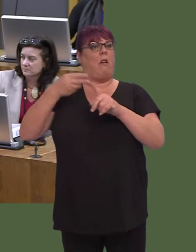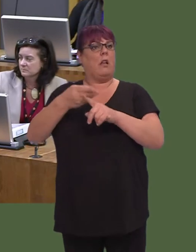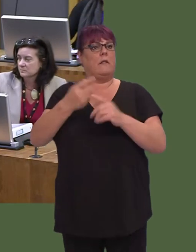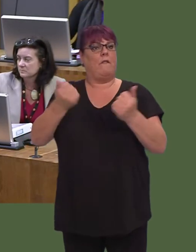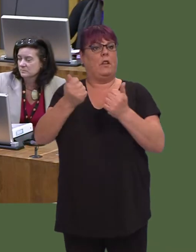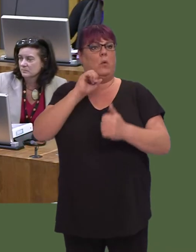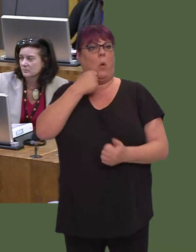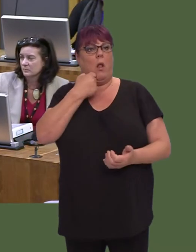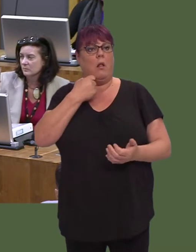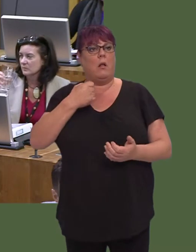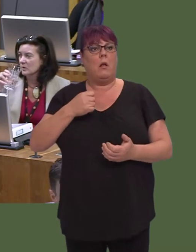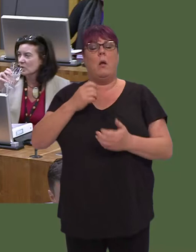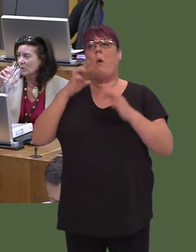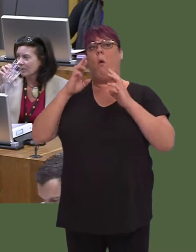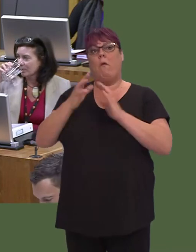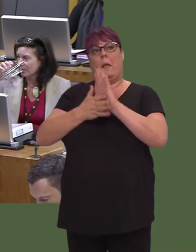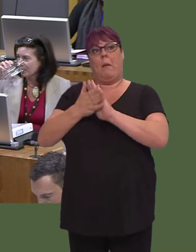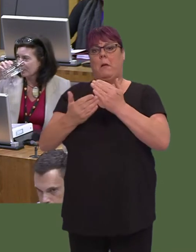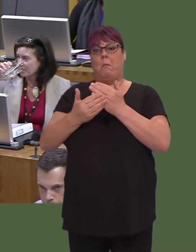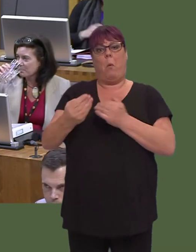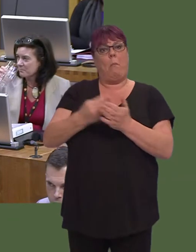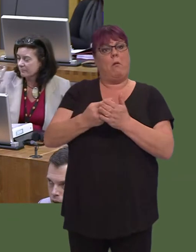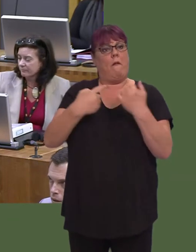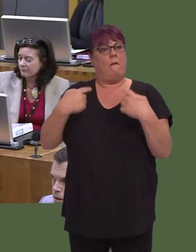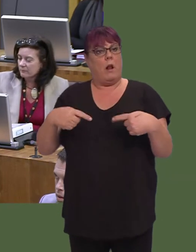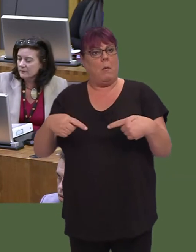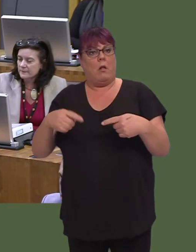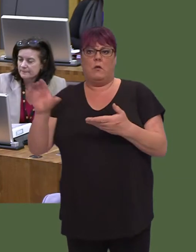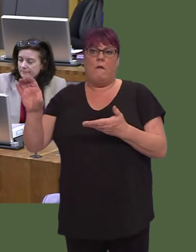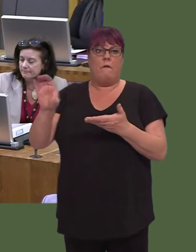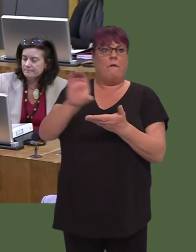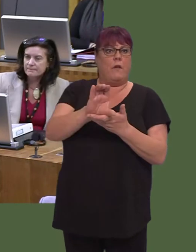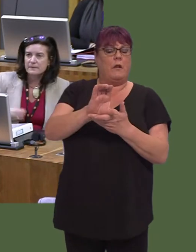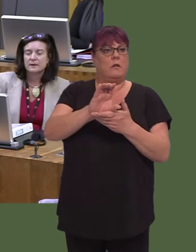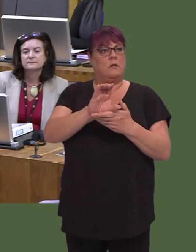will be available in order to provide the kind of services that we would like to provide